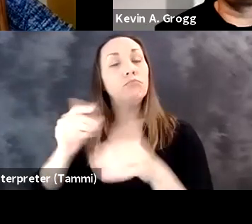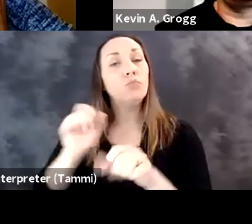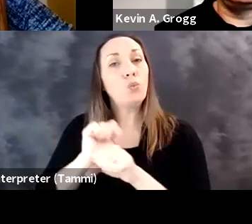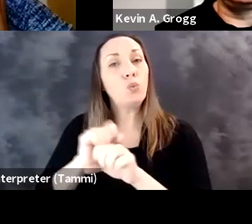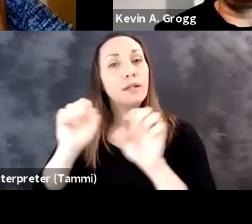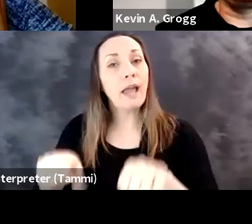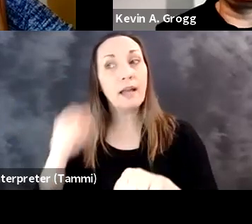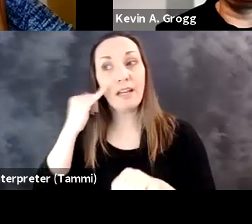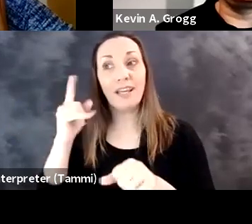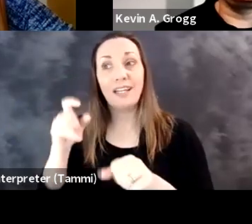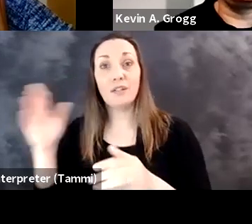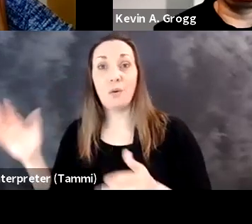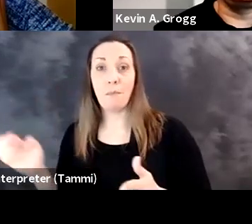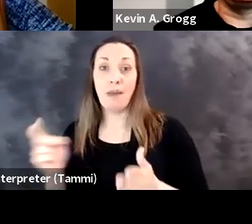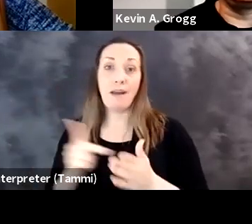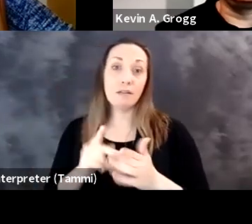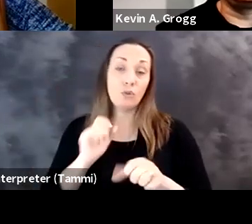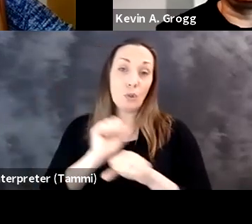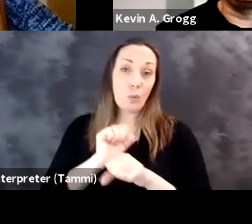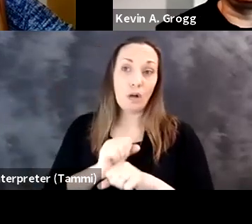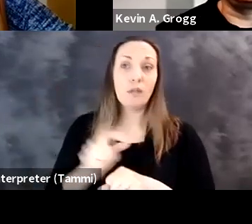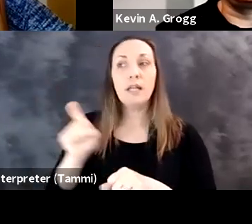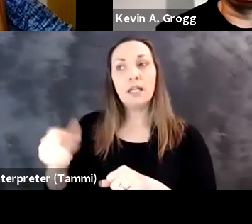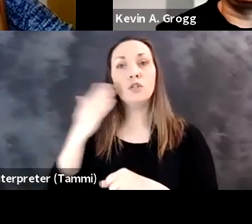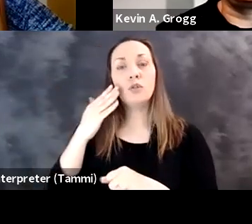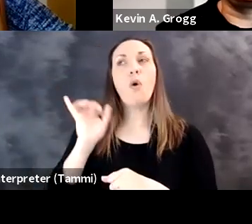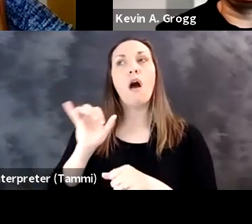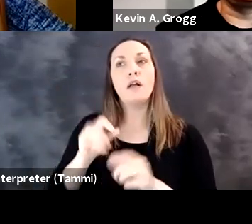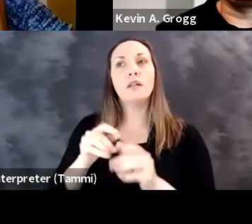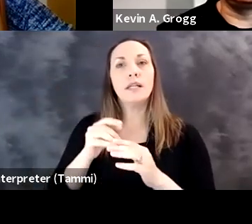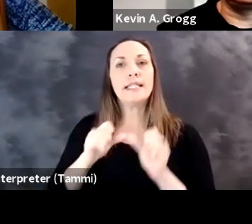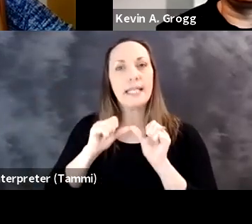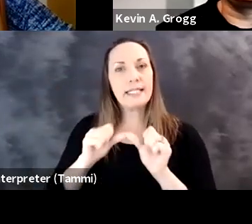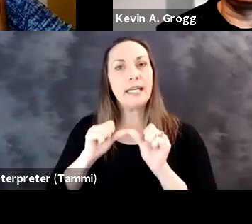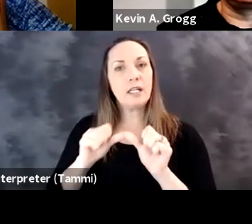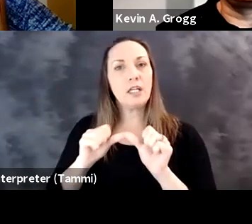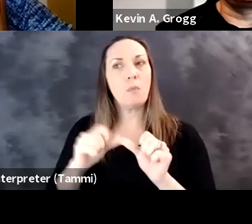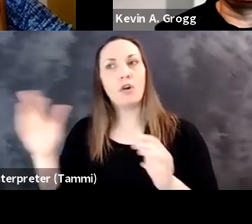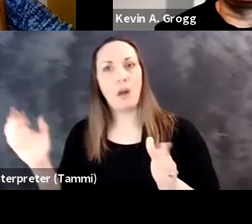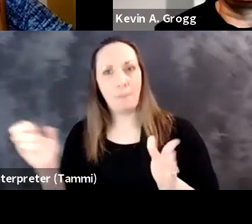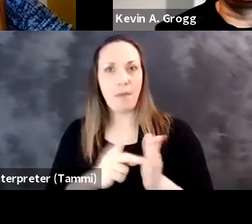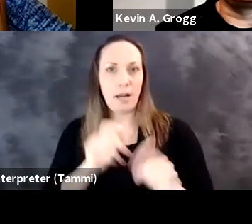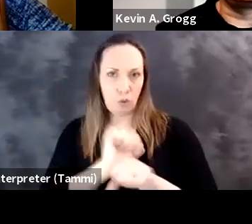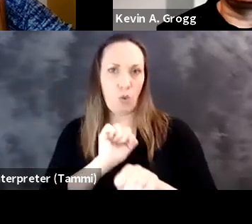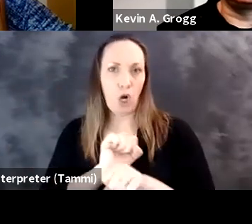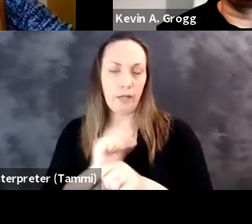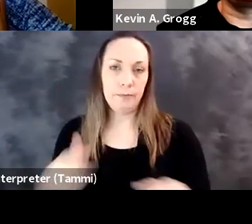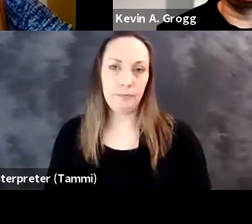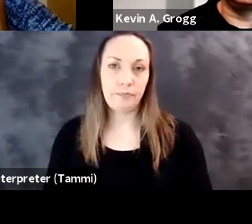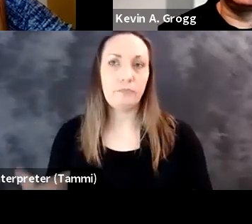that we can ensure that they are kept And if they need to re-enter the workplace that they, you know, that there is a continuum for re-entering the